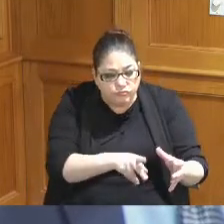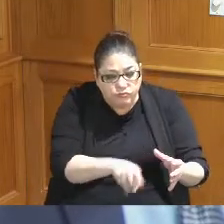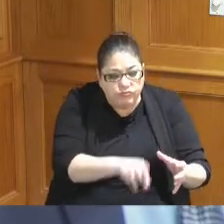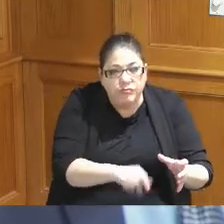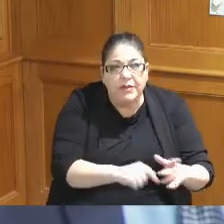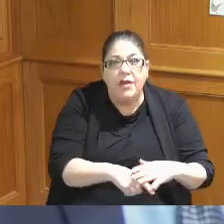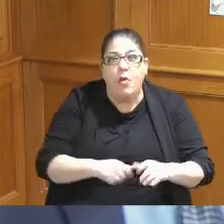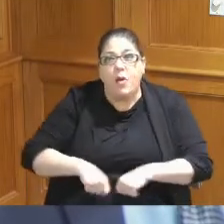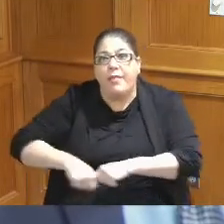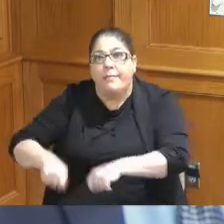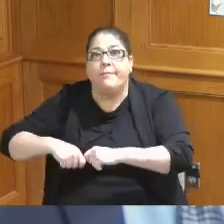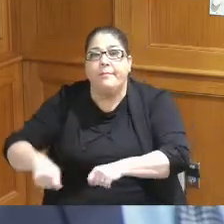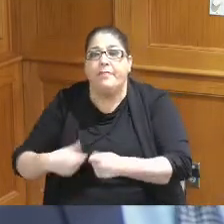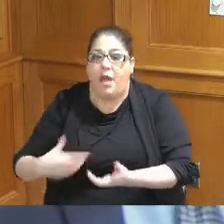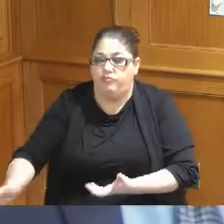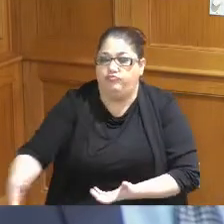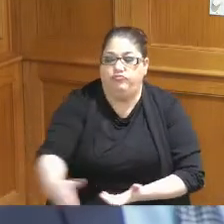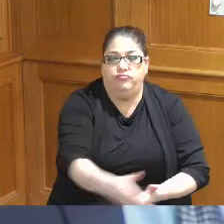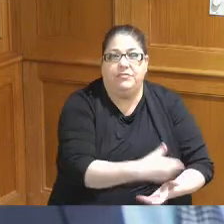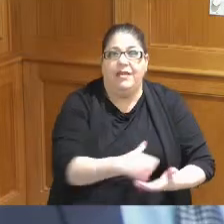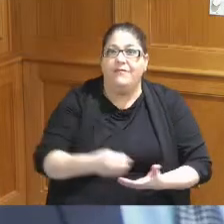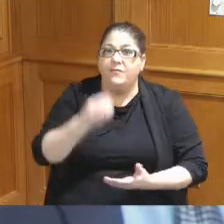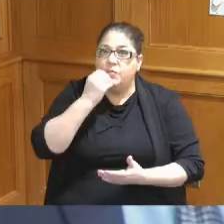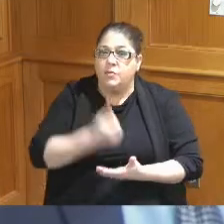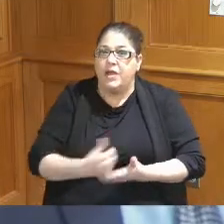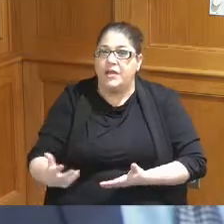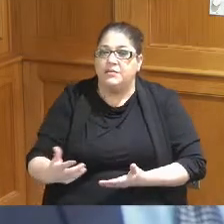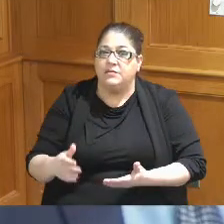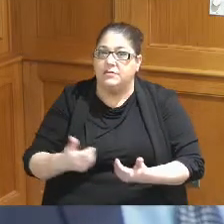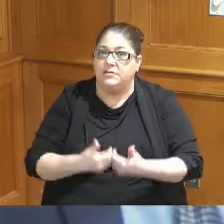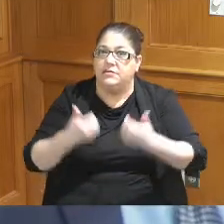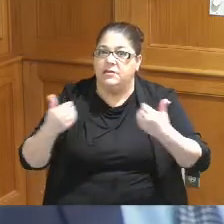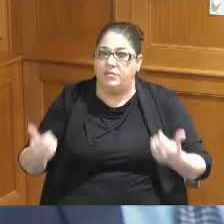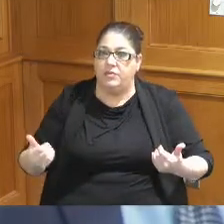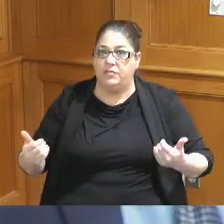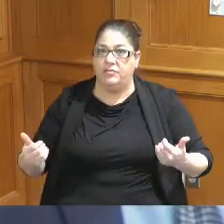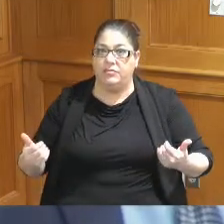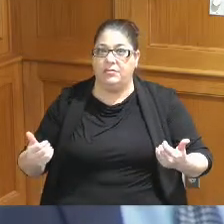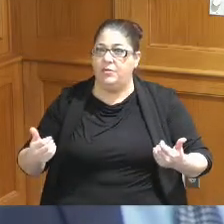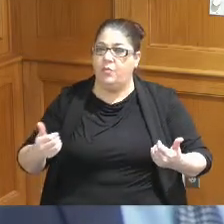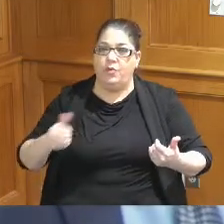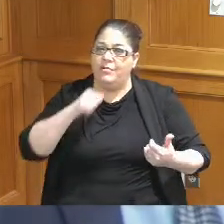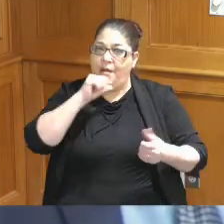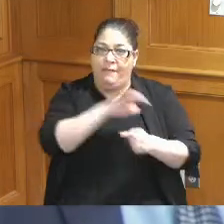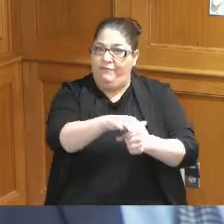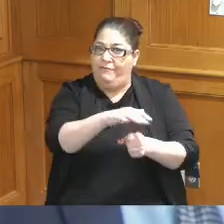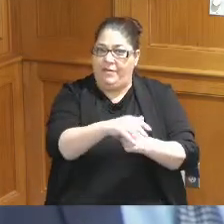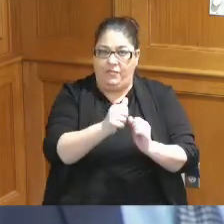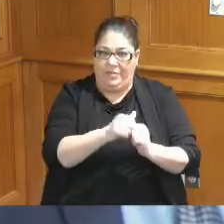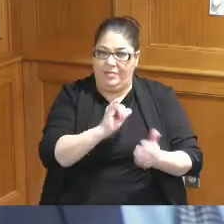that is as Michelle said we aren't we're not hitting the mark on that one and so we're trying